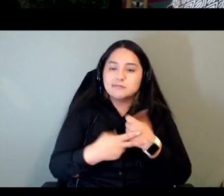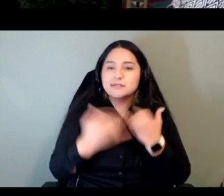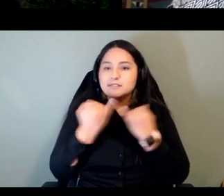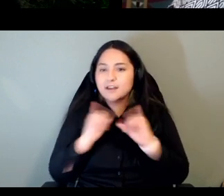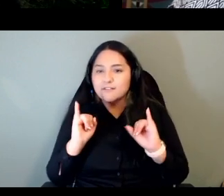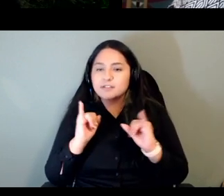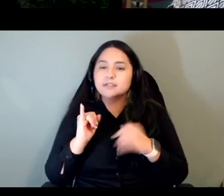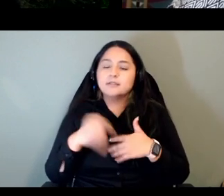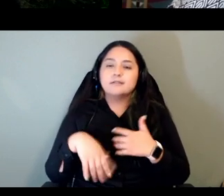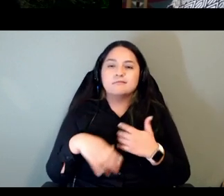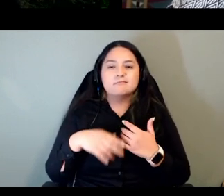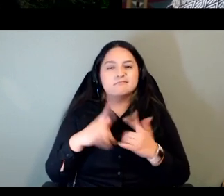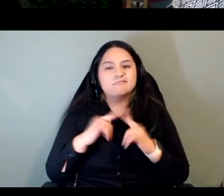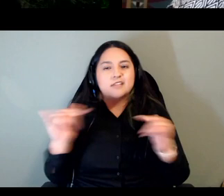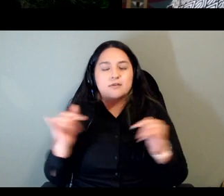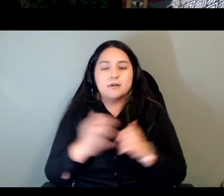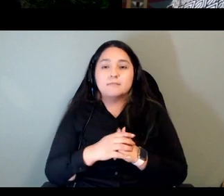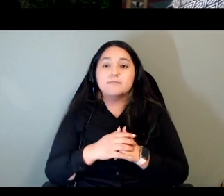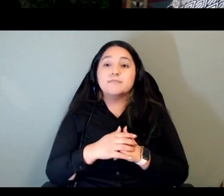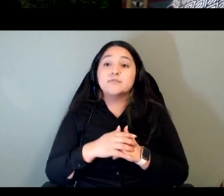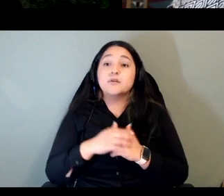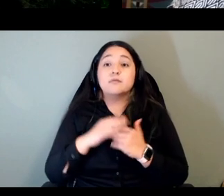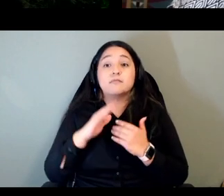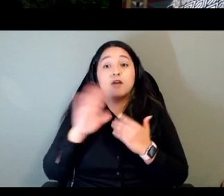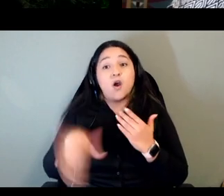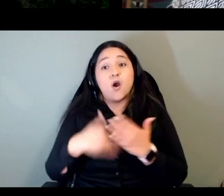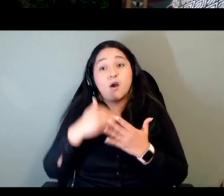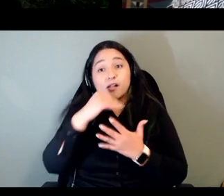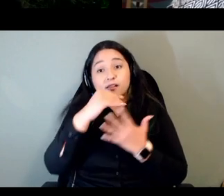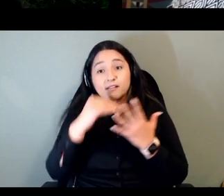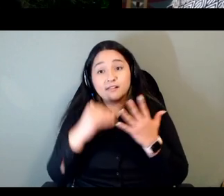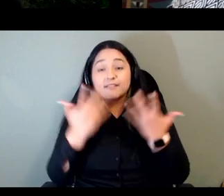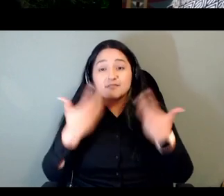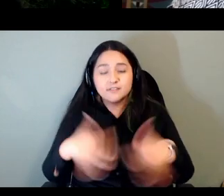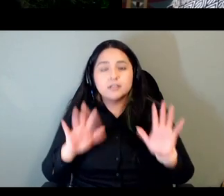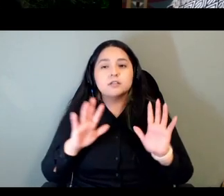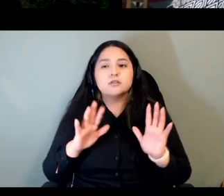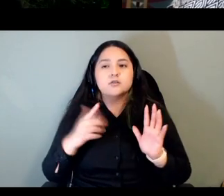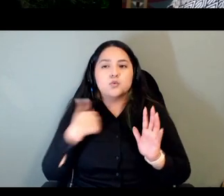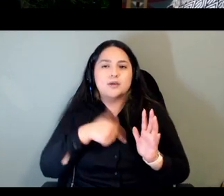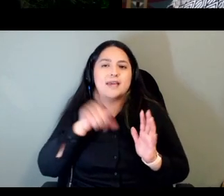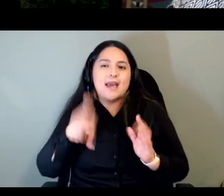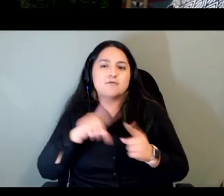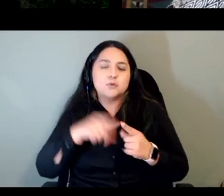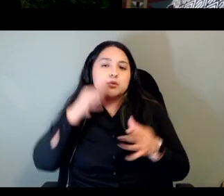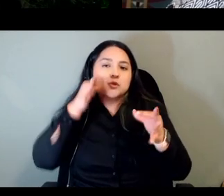information is done then determining what are we willing to give up or negotiate or